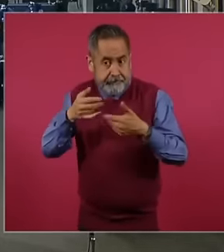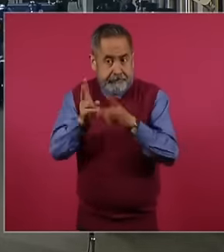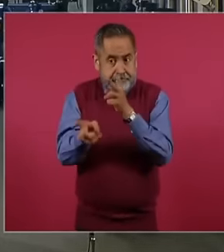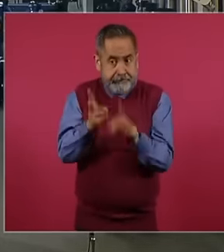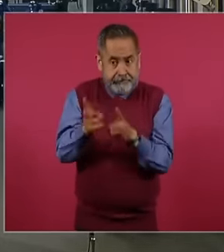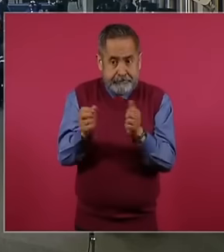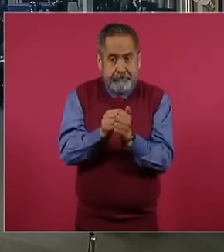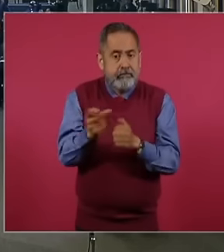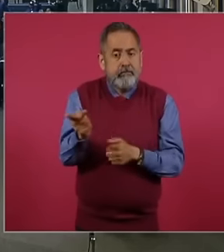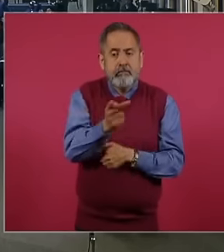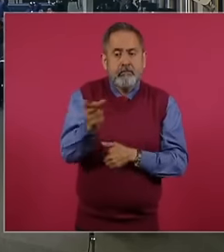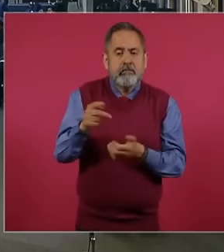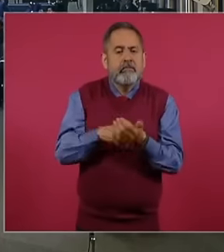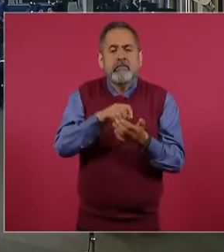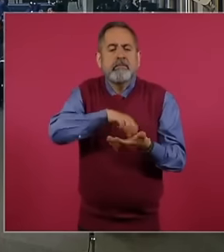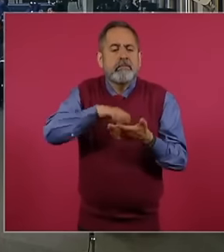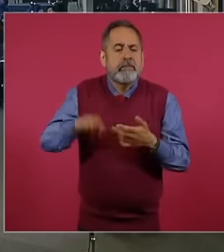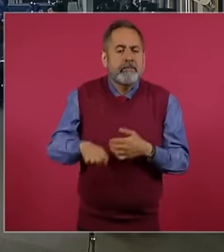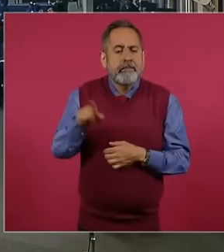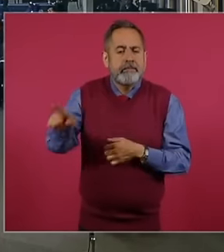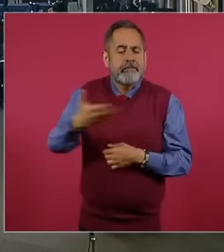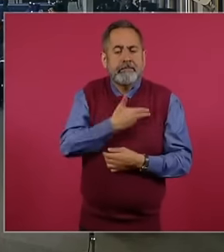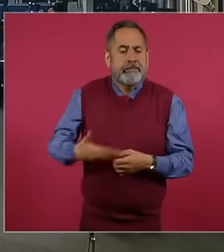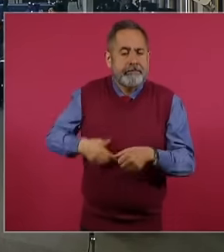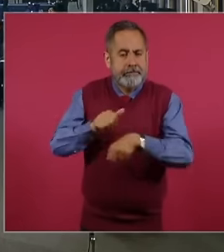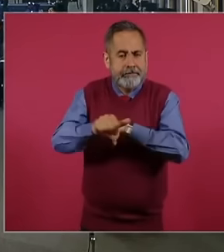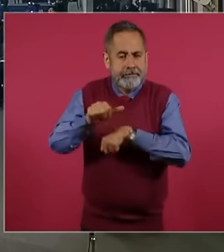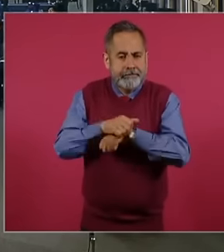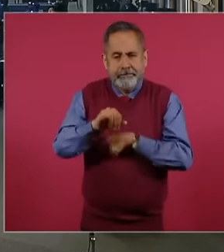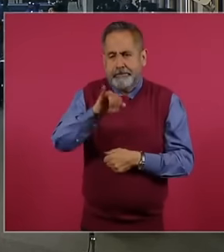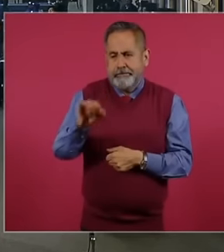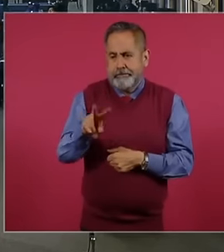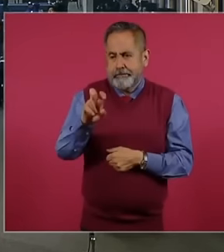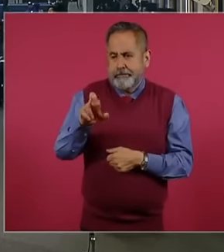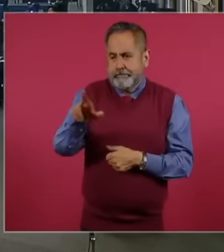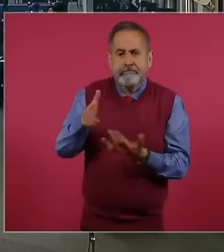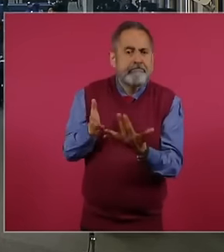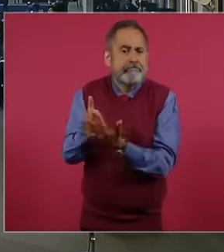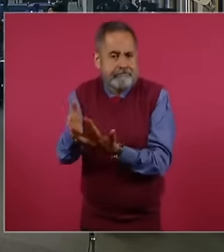for example, Javier Miley from Argentina is getting involved in the process, he is even